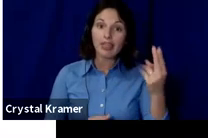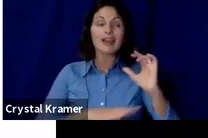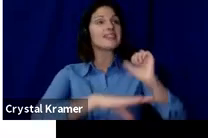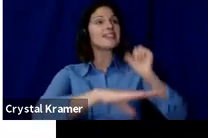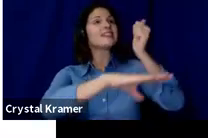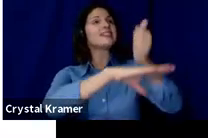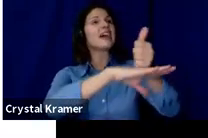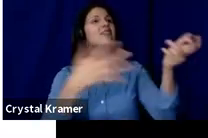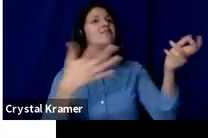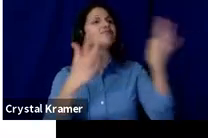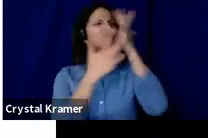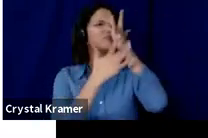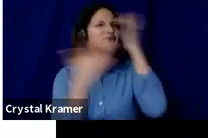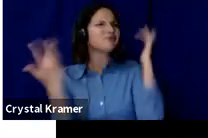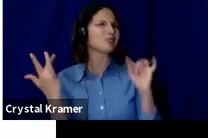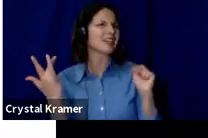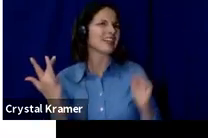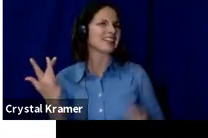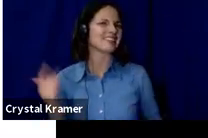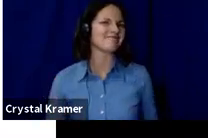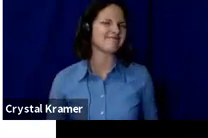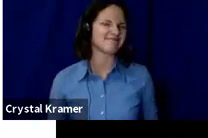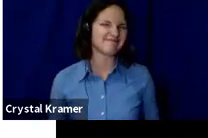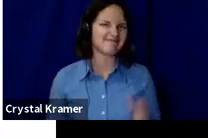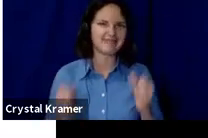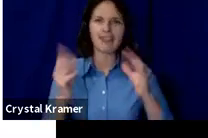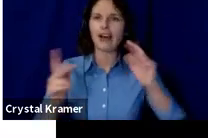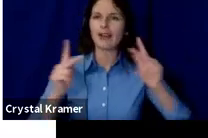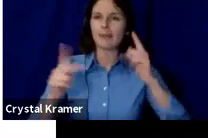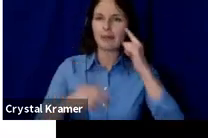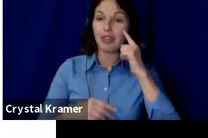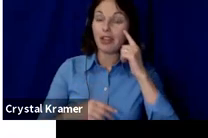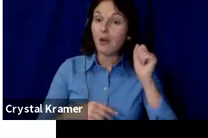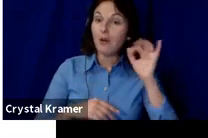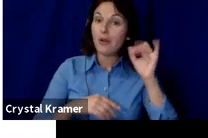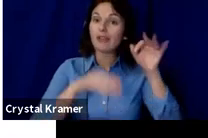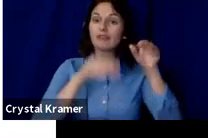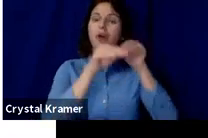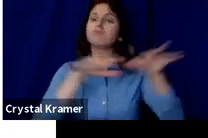A lot of people tend to think that if I put this campaign out and I let it sit for 60